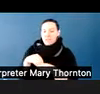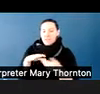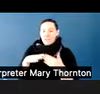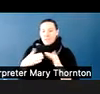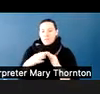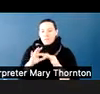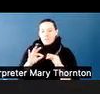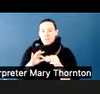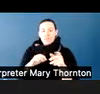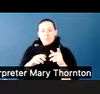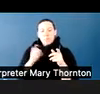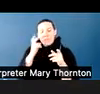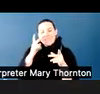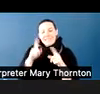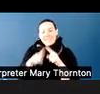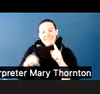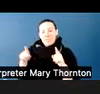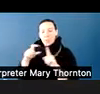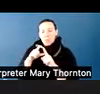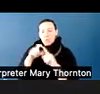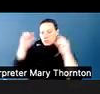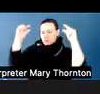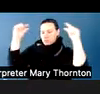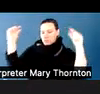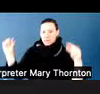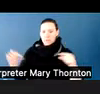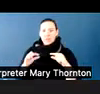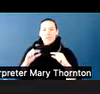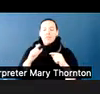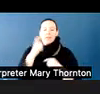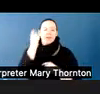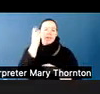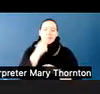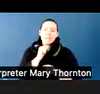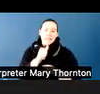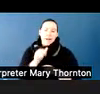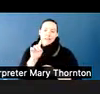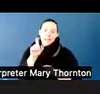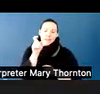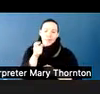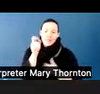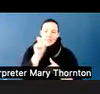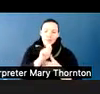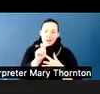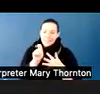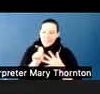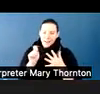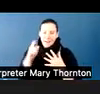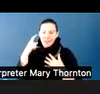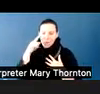These are not the diagnostic criteria for autism. These are areas that have been commonly identified